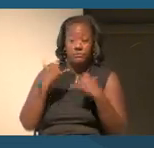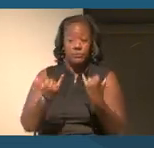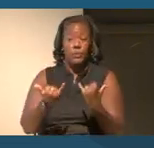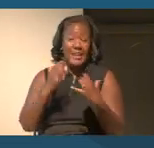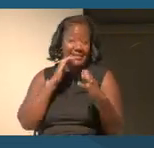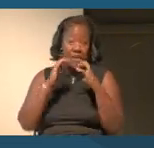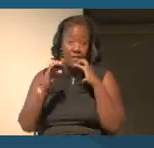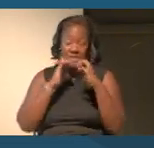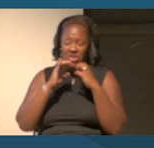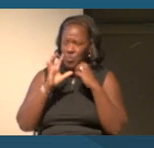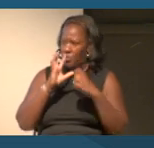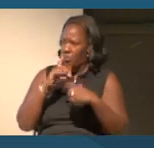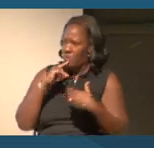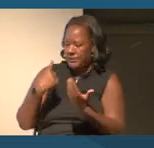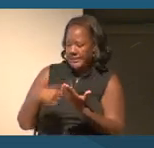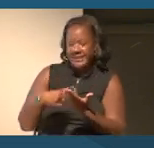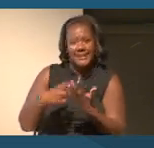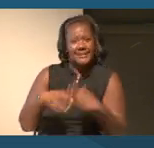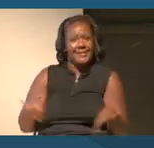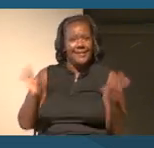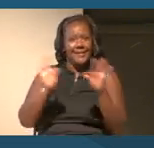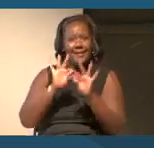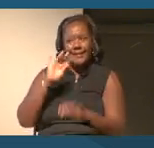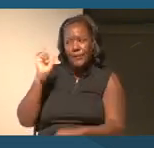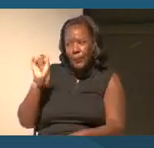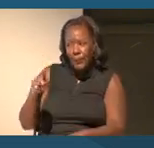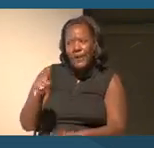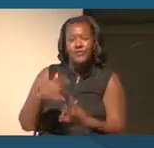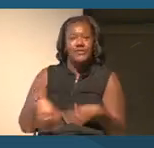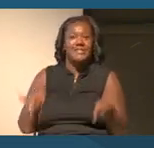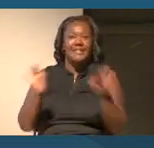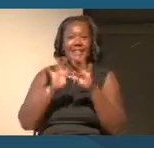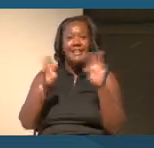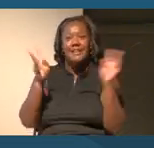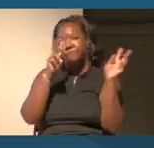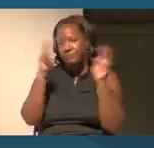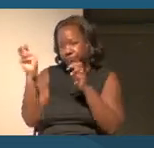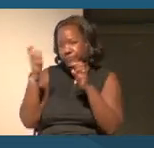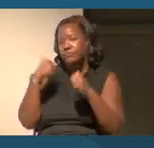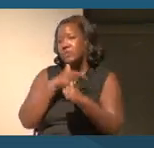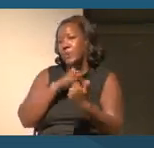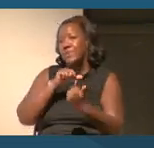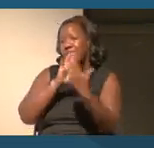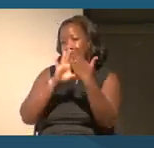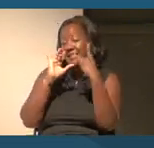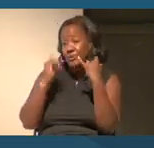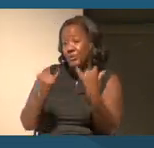and some of the key issues that are facing us today as a nation related to race, but